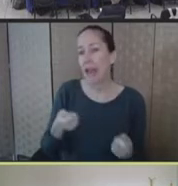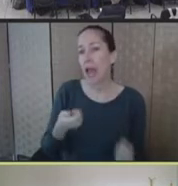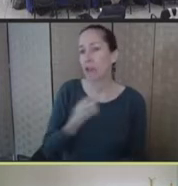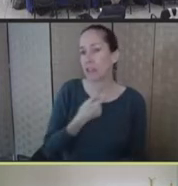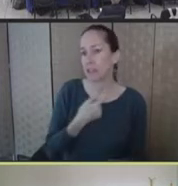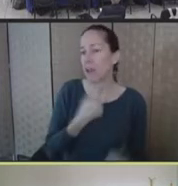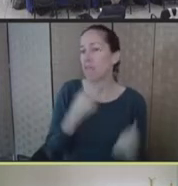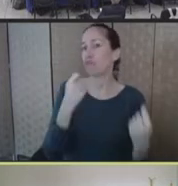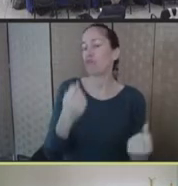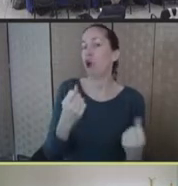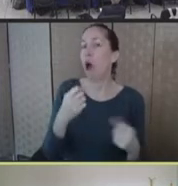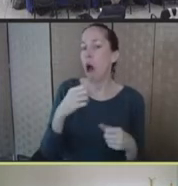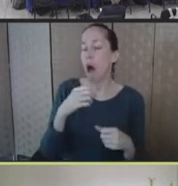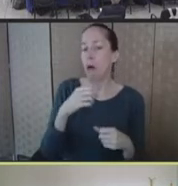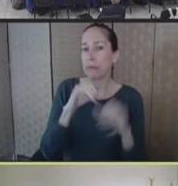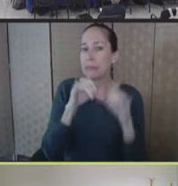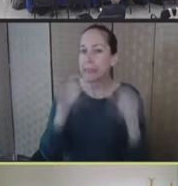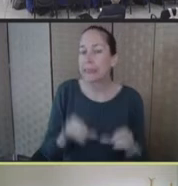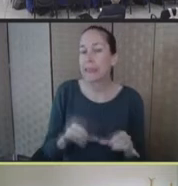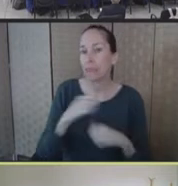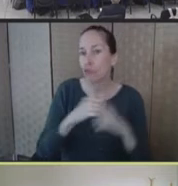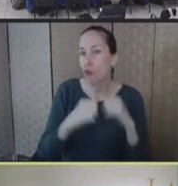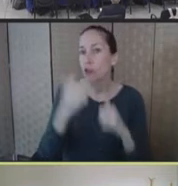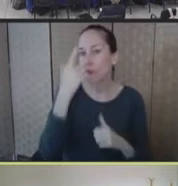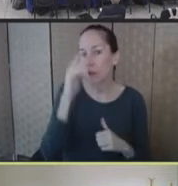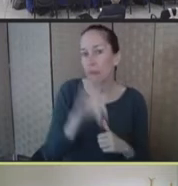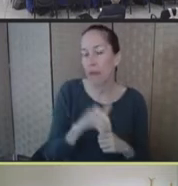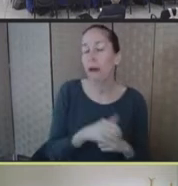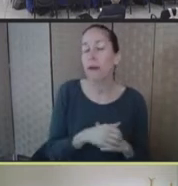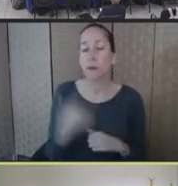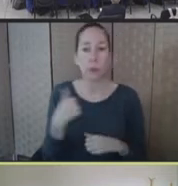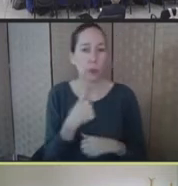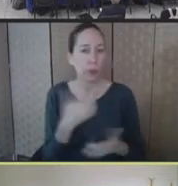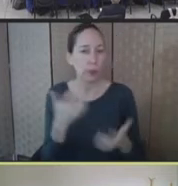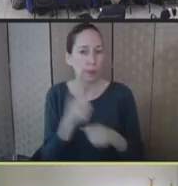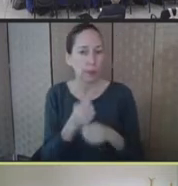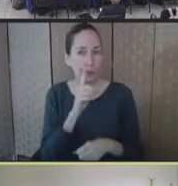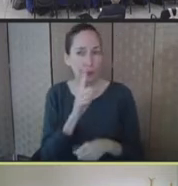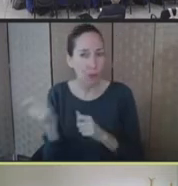wanting to assure that all have the flexibility to use these tools as needed moving ahead.